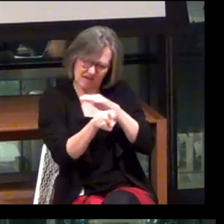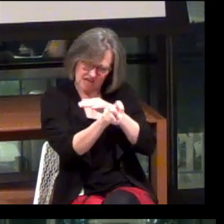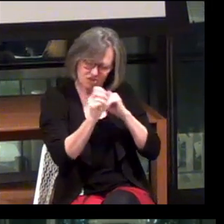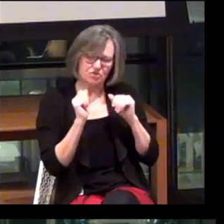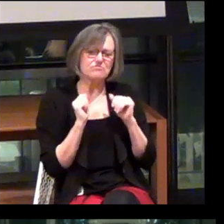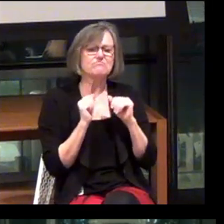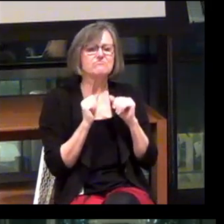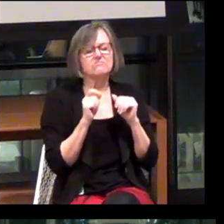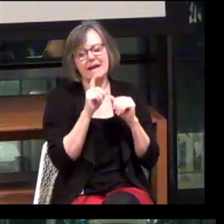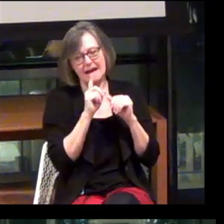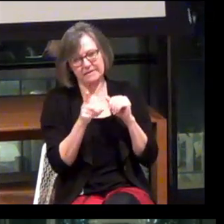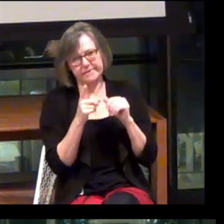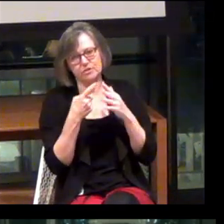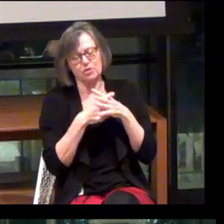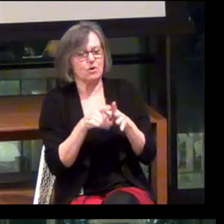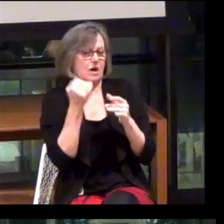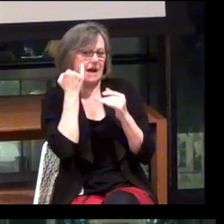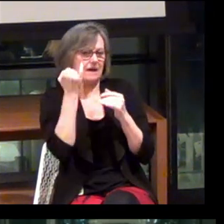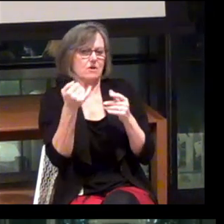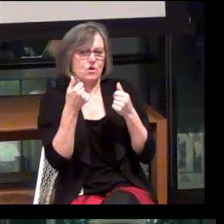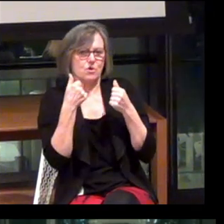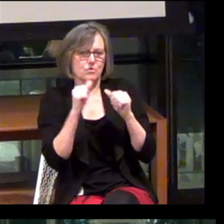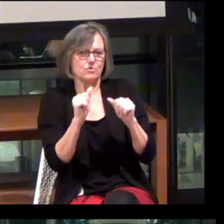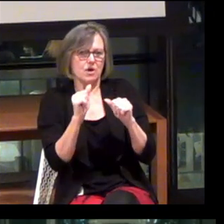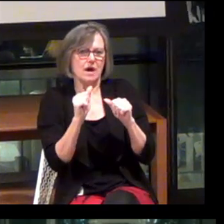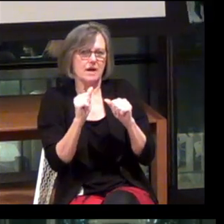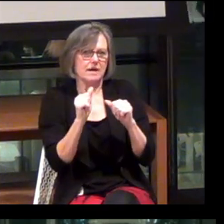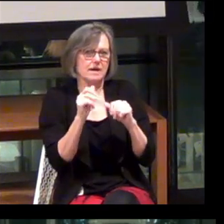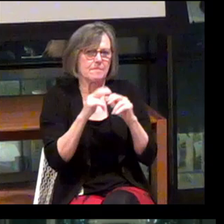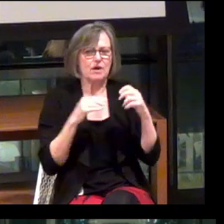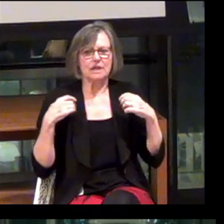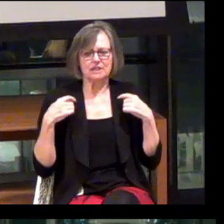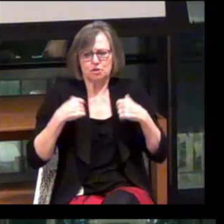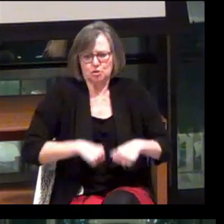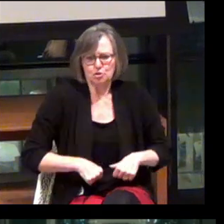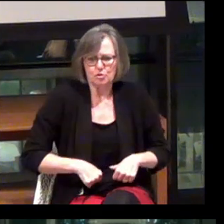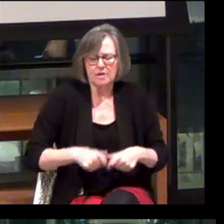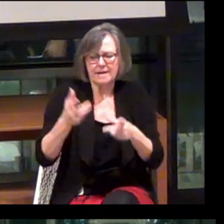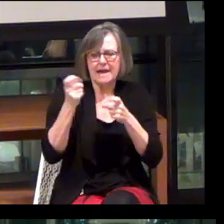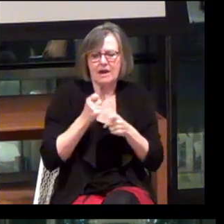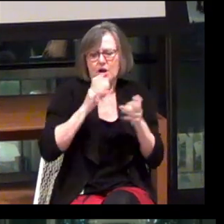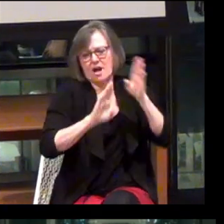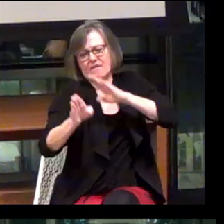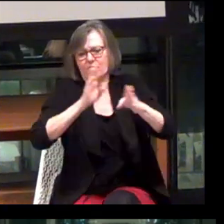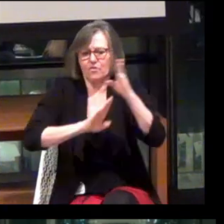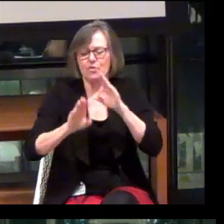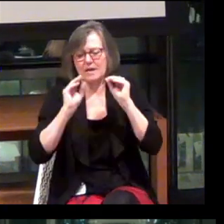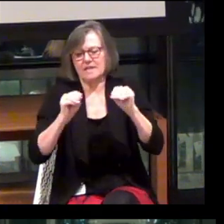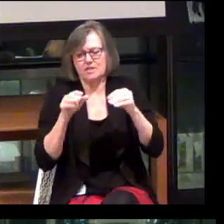Actually, I started with this idea of trying to build a suit that would allow a person to download kung fu and the suit would teach you via vibrations.